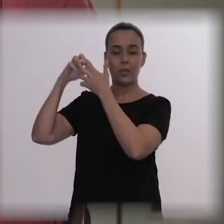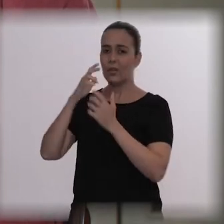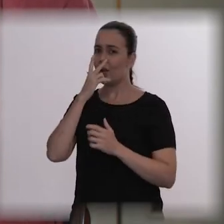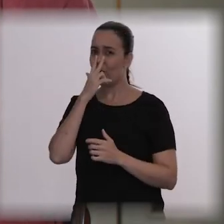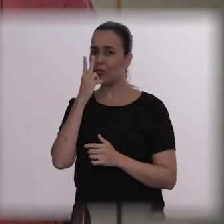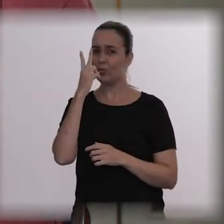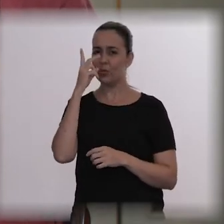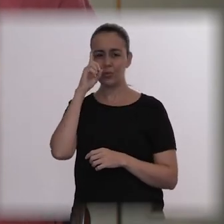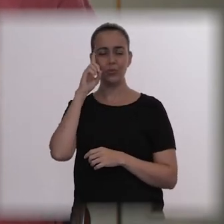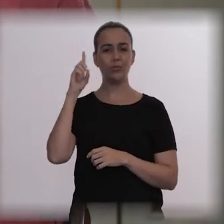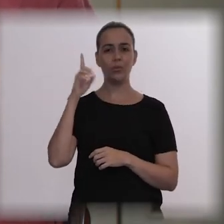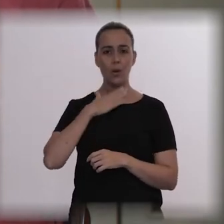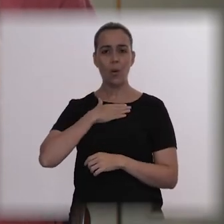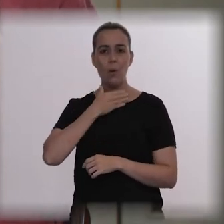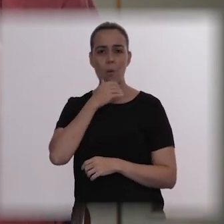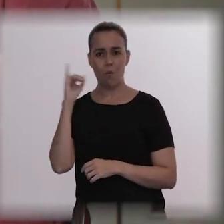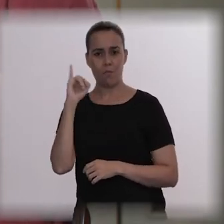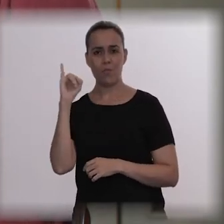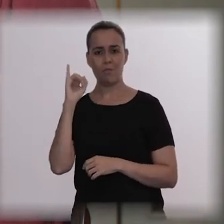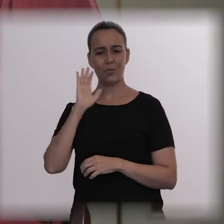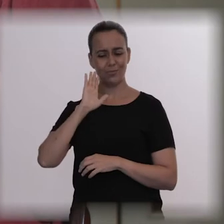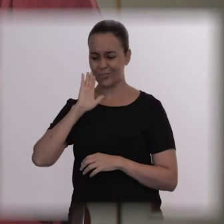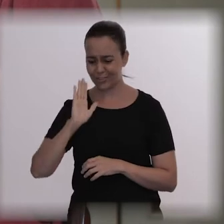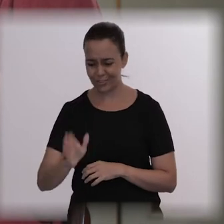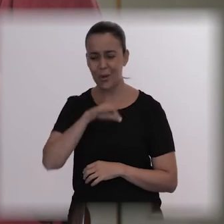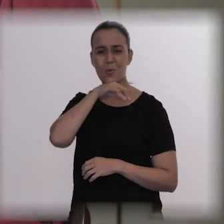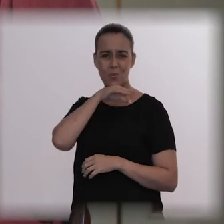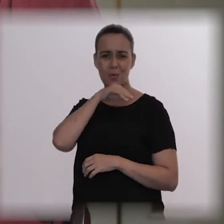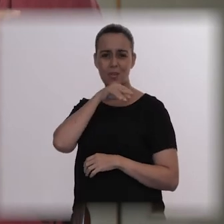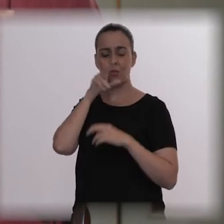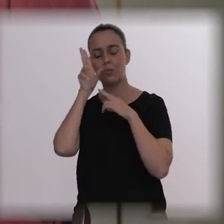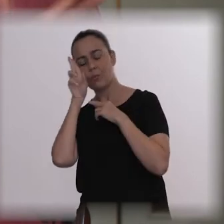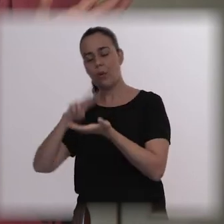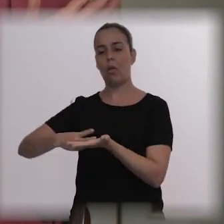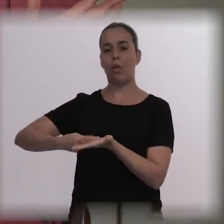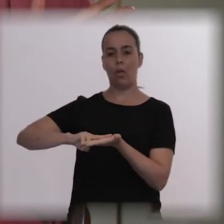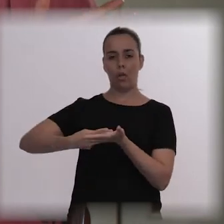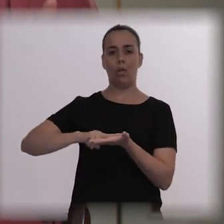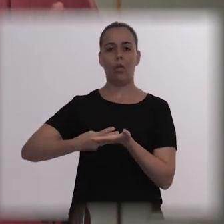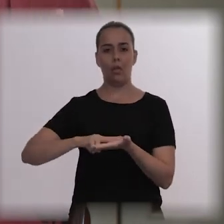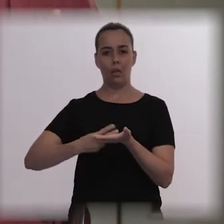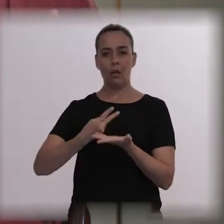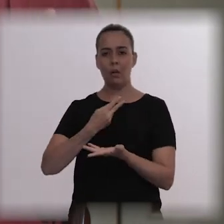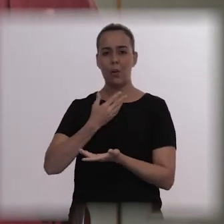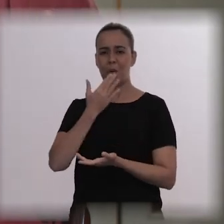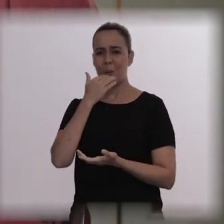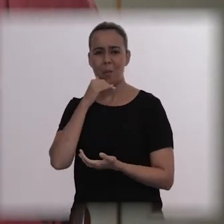he wasn’t sleeping, was barely eating and then he lost track of reality.